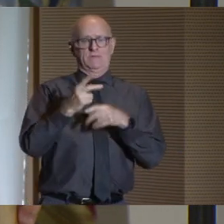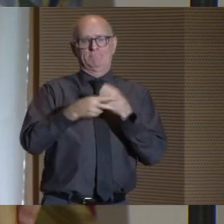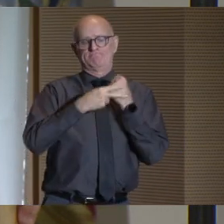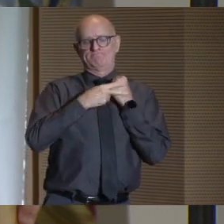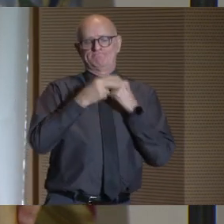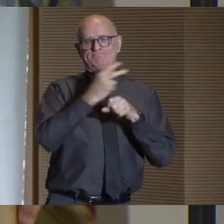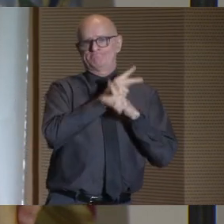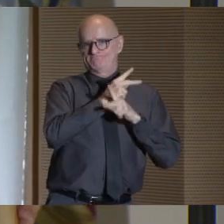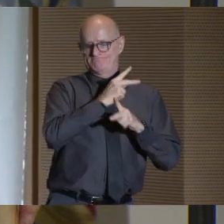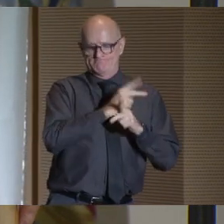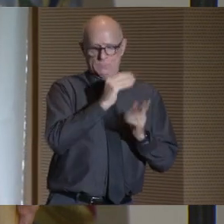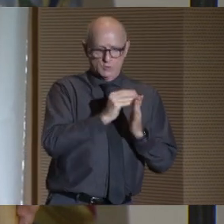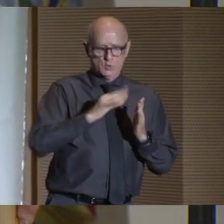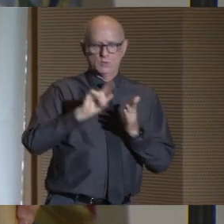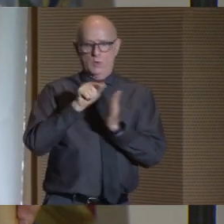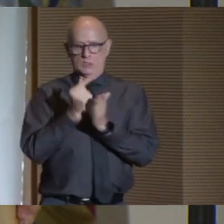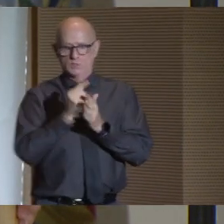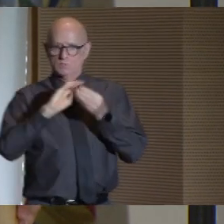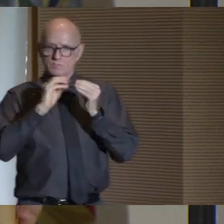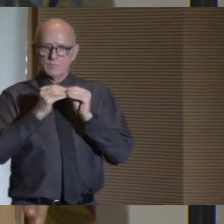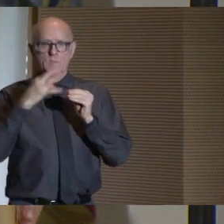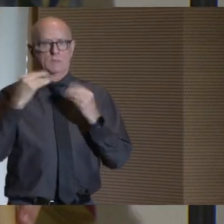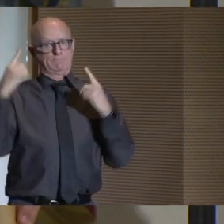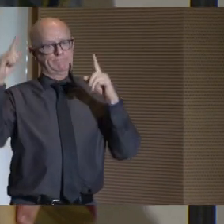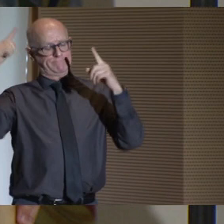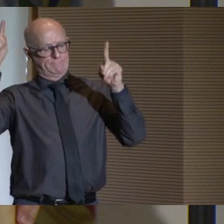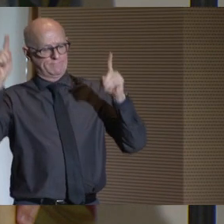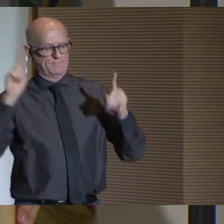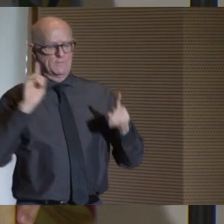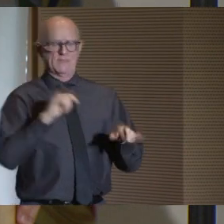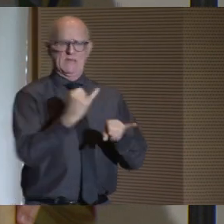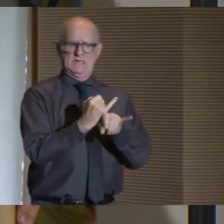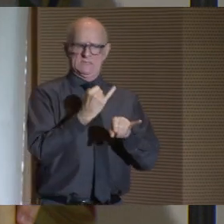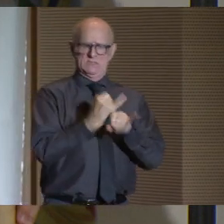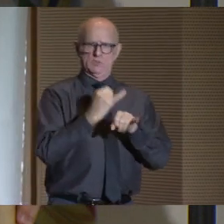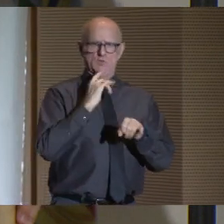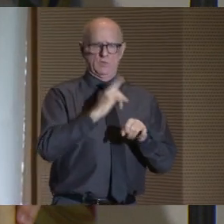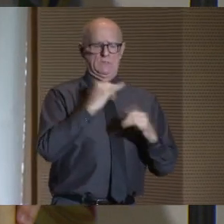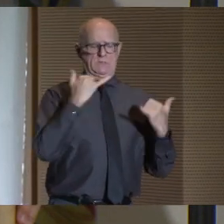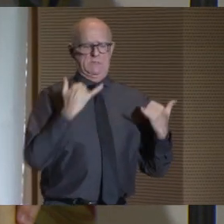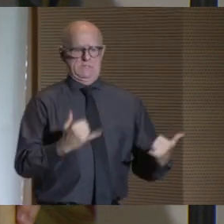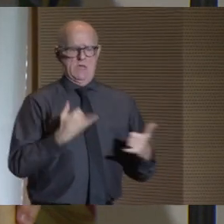graduation rates, and achievement. The institute is in the middle of an intensive